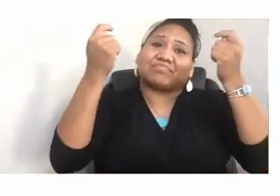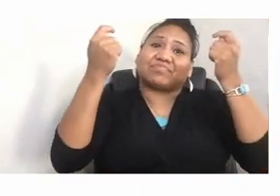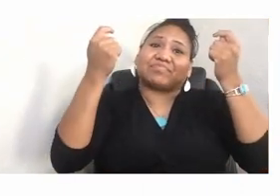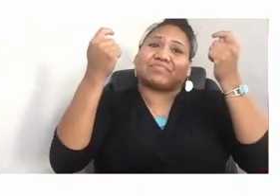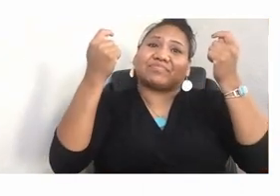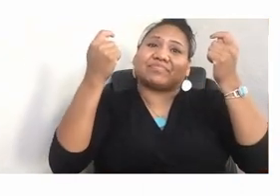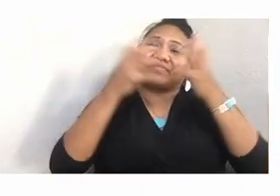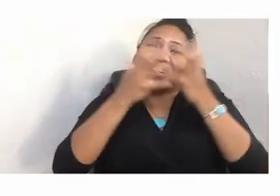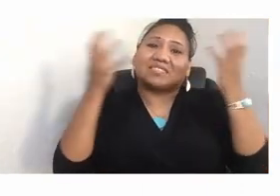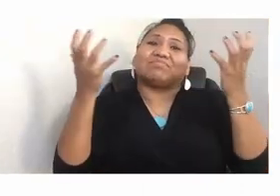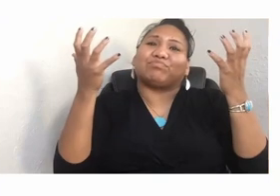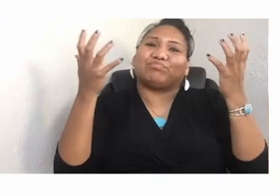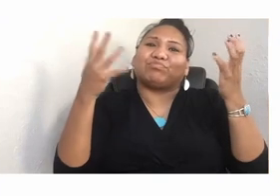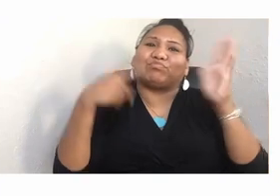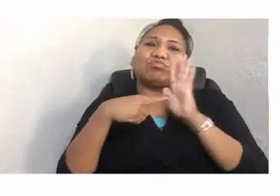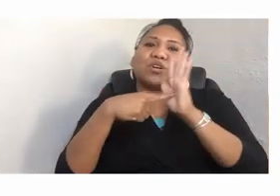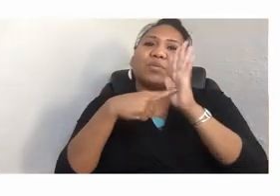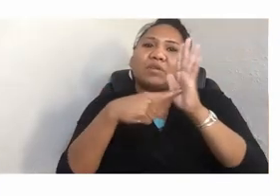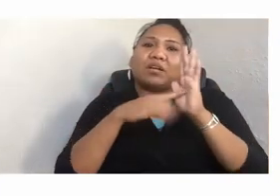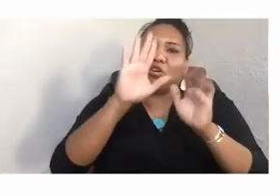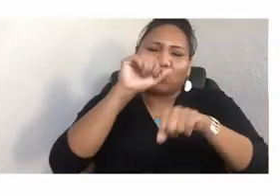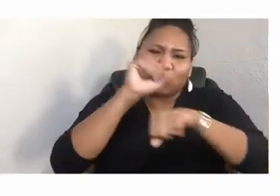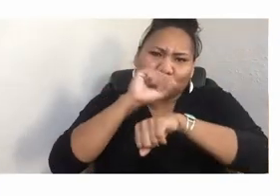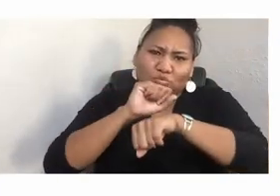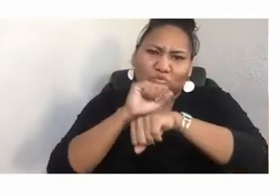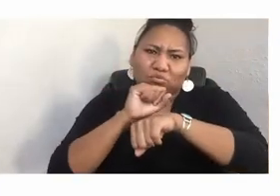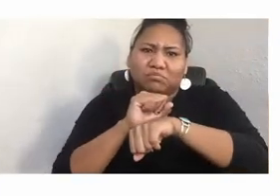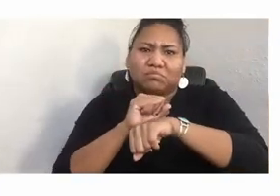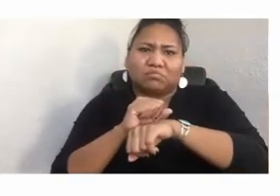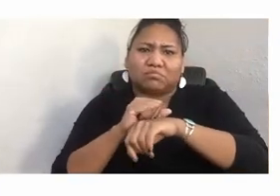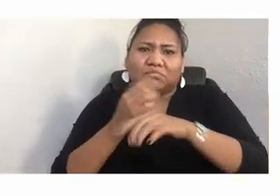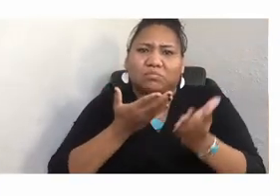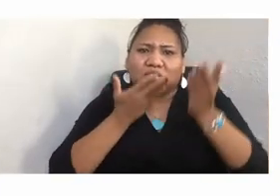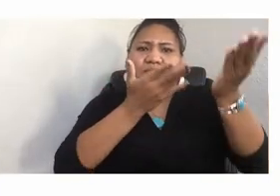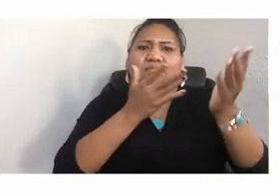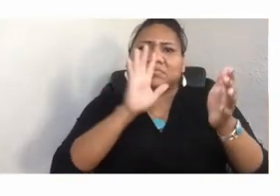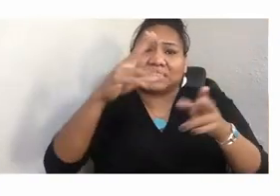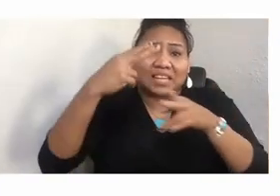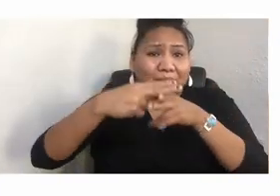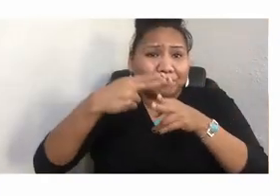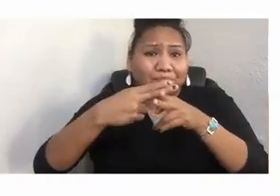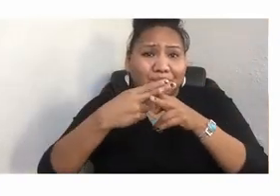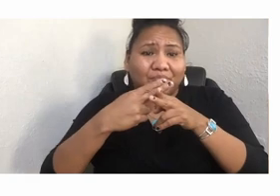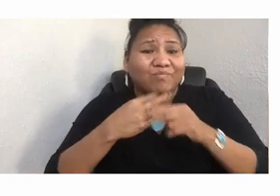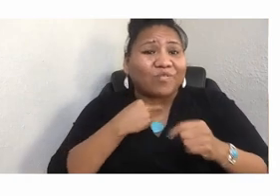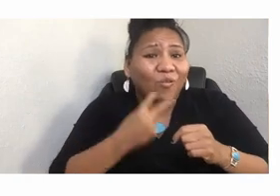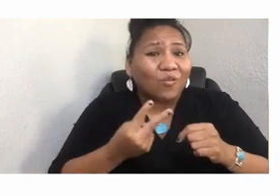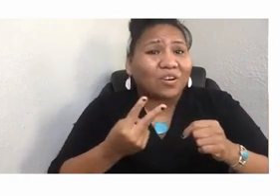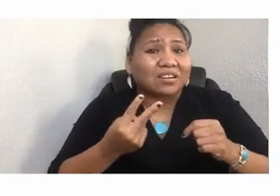and bringing forward the voices and the names of these people who've carried us to where we are today.